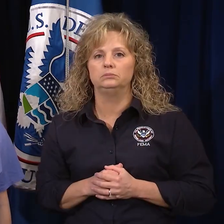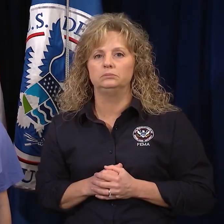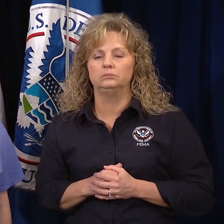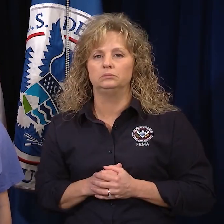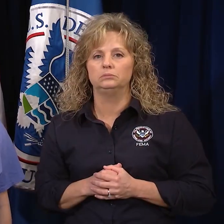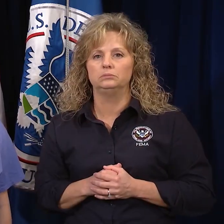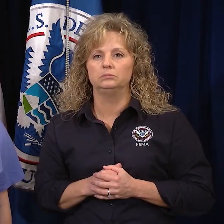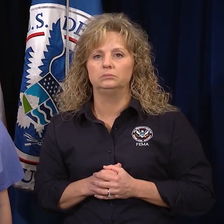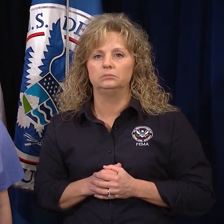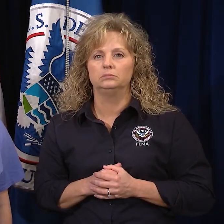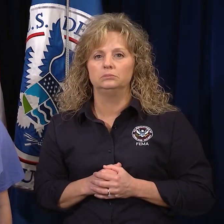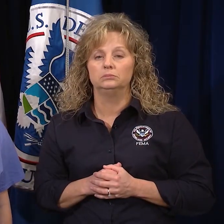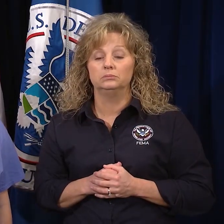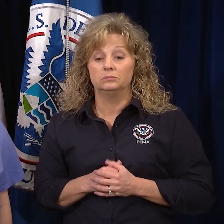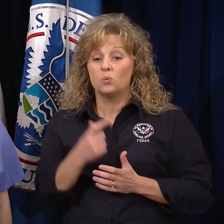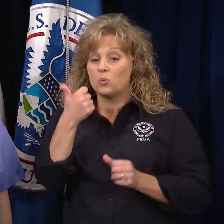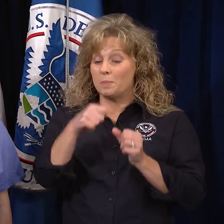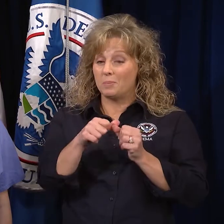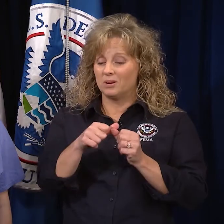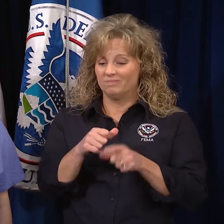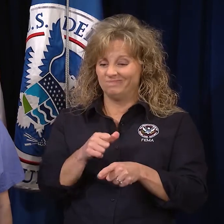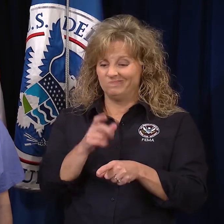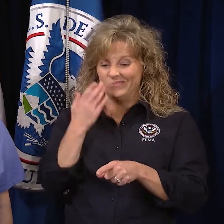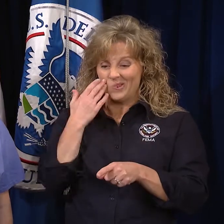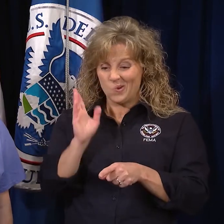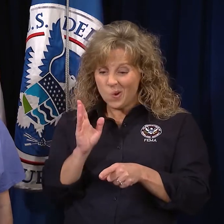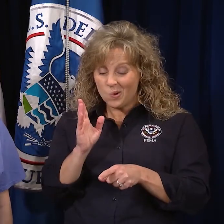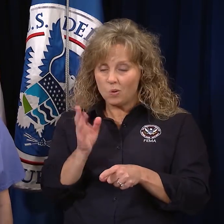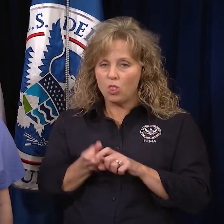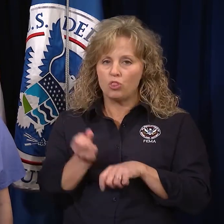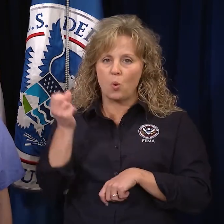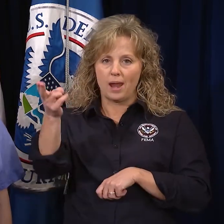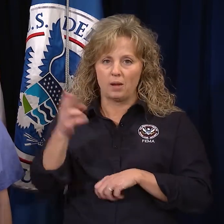And remember, when in doubt, throw it out.